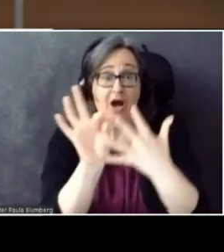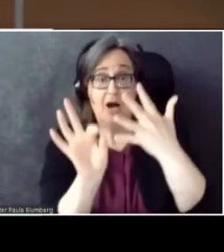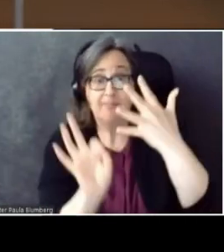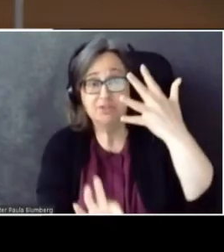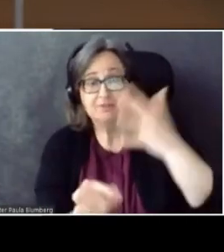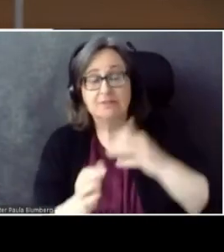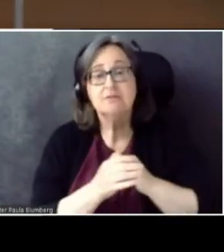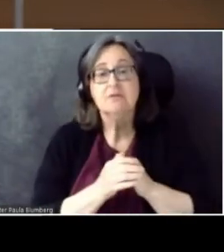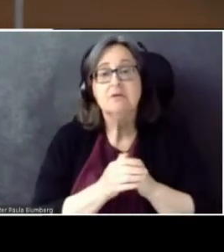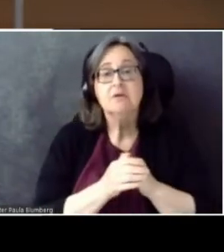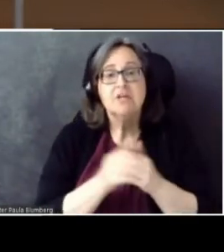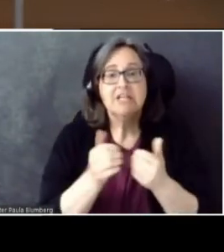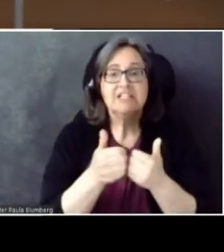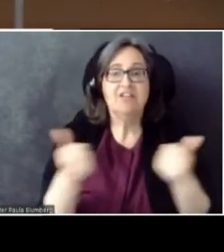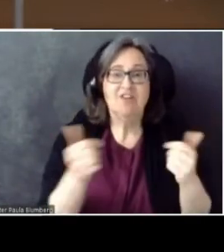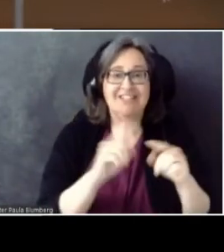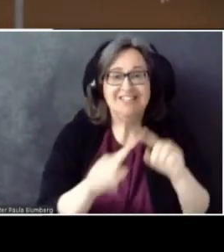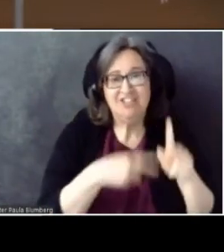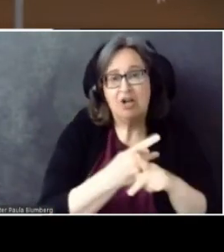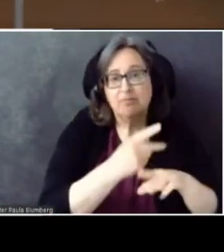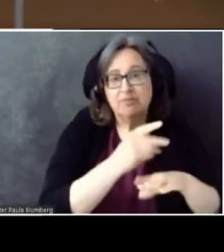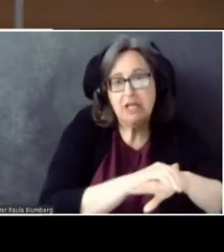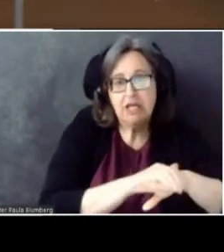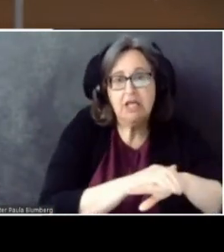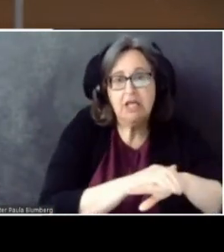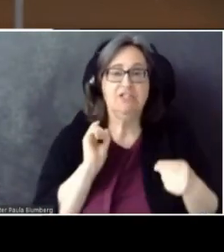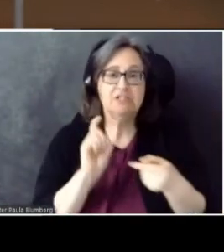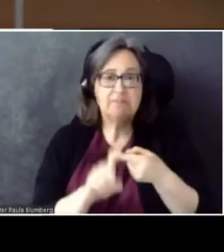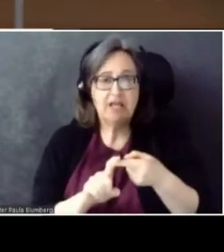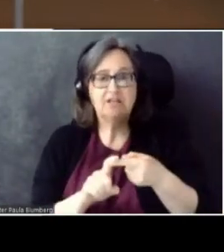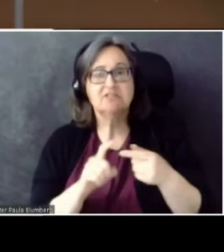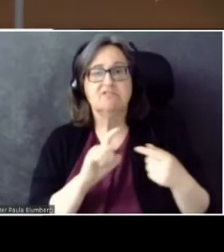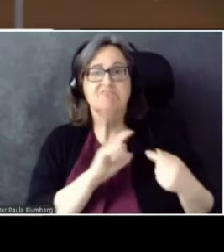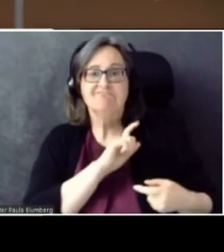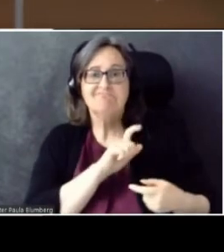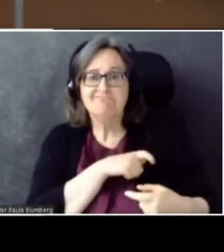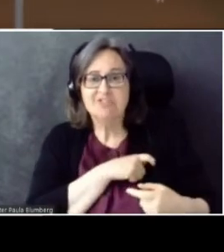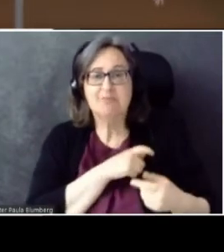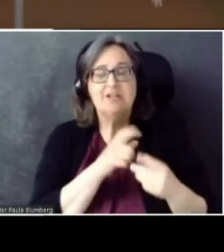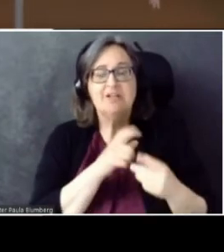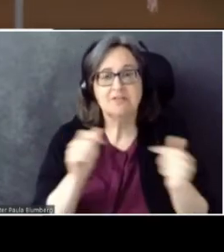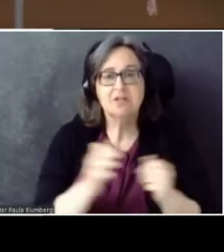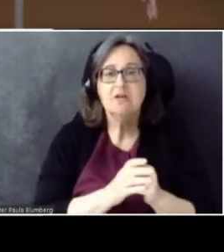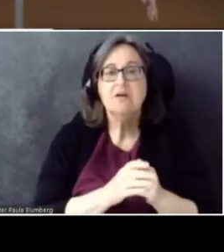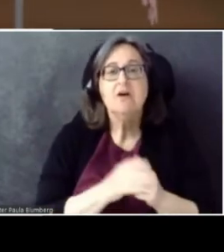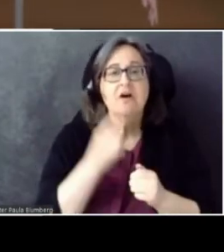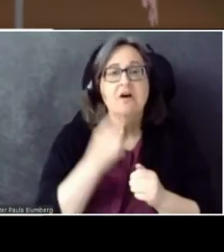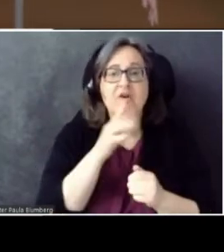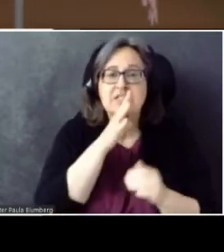Differentiating different types of English and Spanish and what-not. For the speaker. And not for the viewer. And that's why that is.